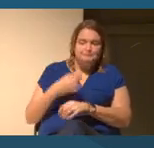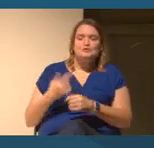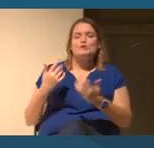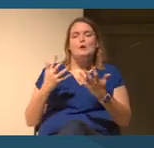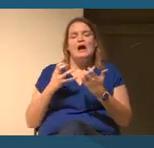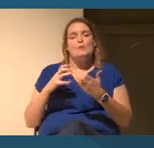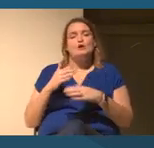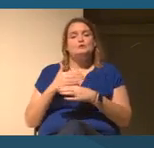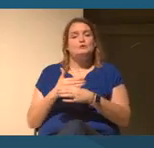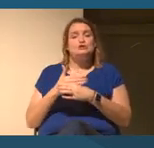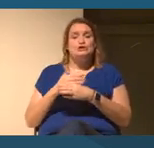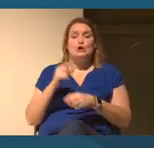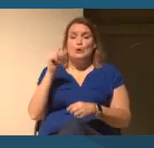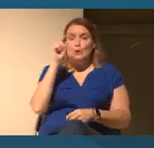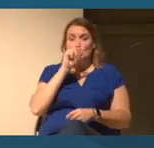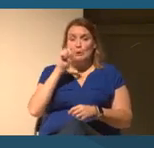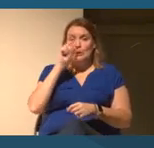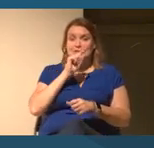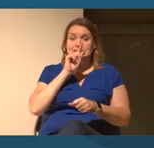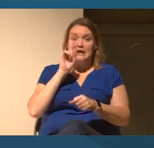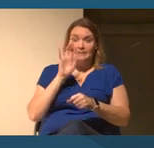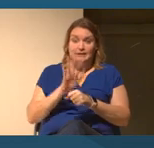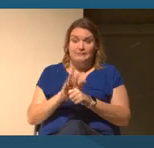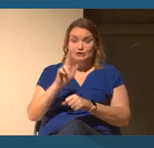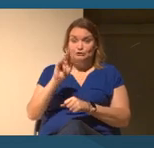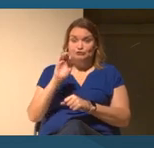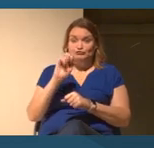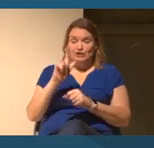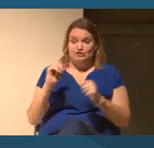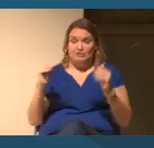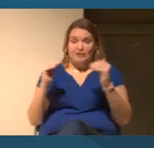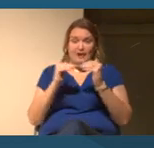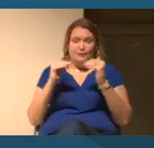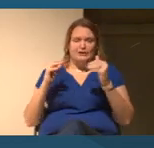commitment to diversity and racial equity includes a broader conversation.